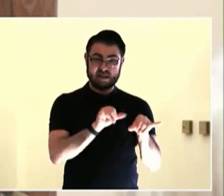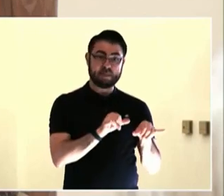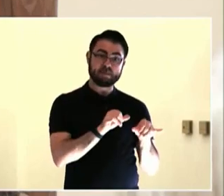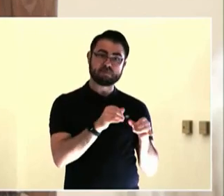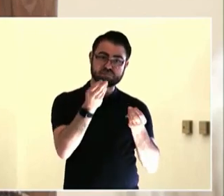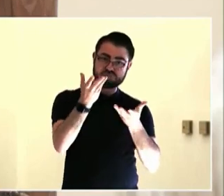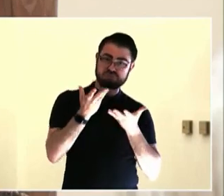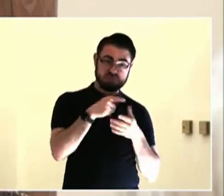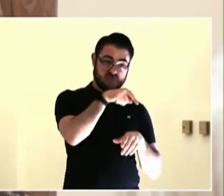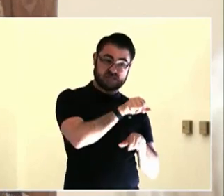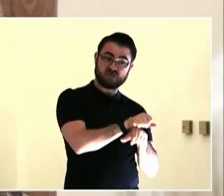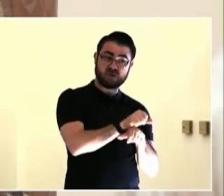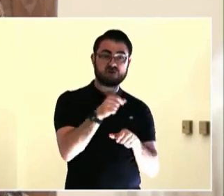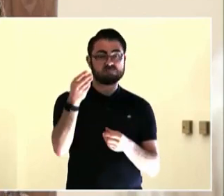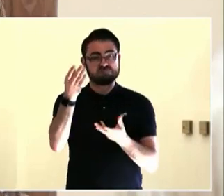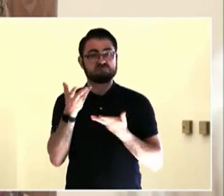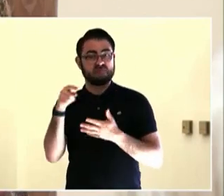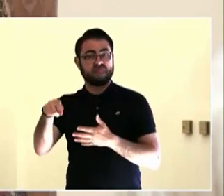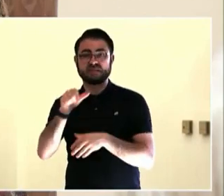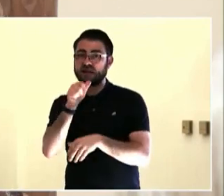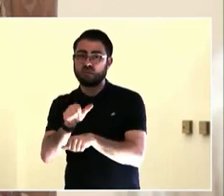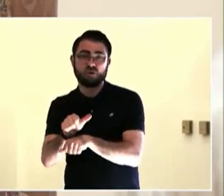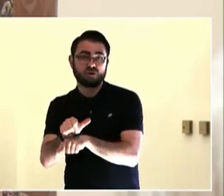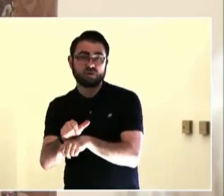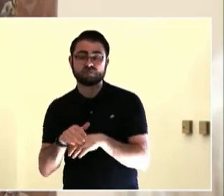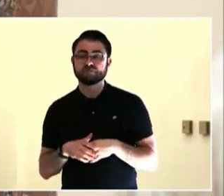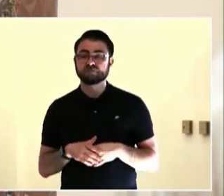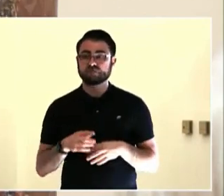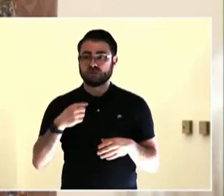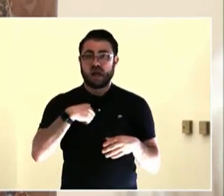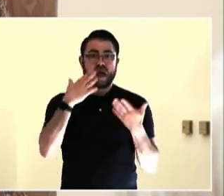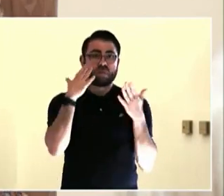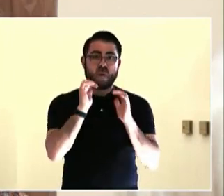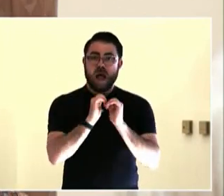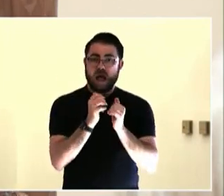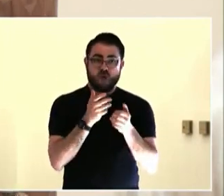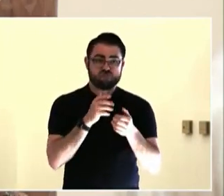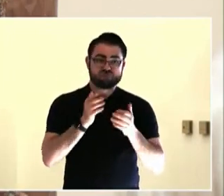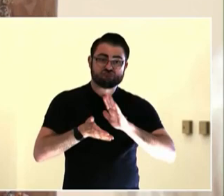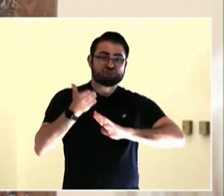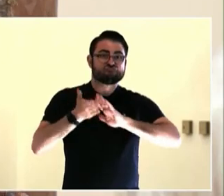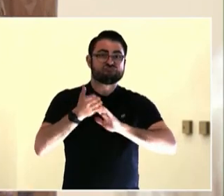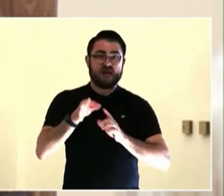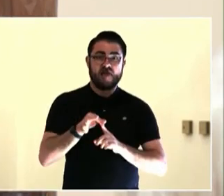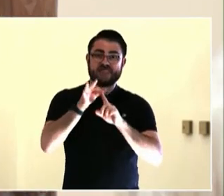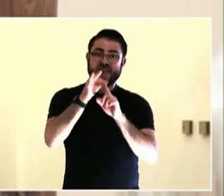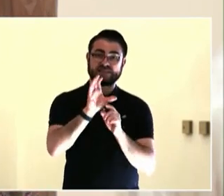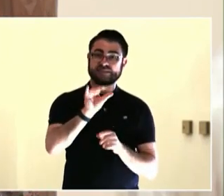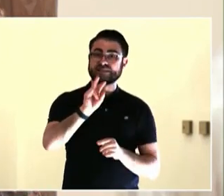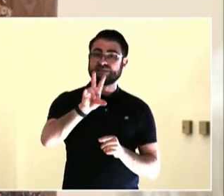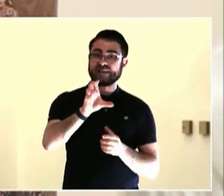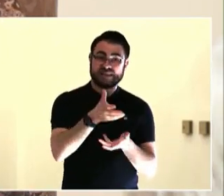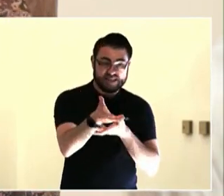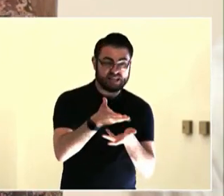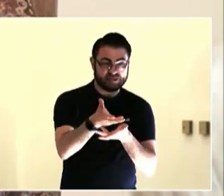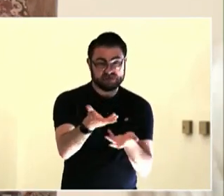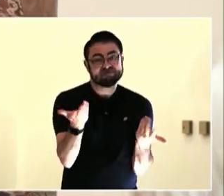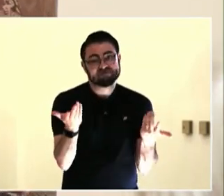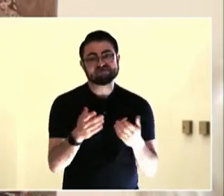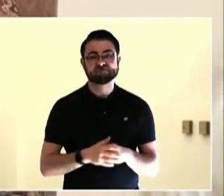I have a group of citizens -- and always citizens -- behind me. So with the Downtown